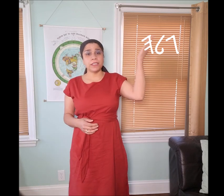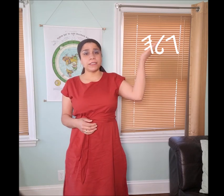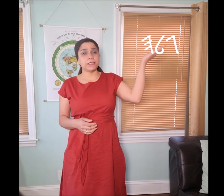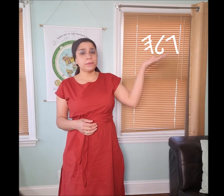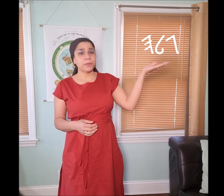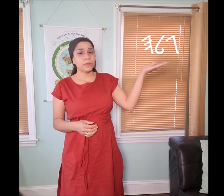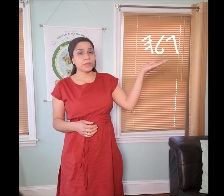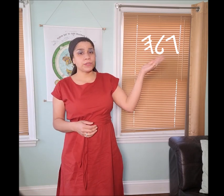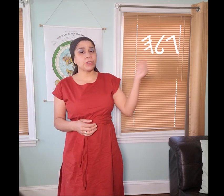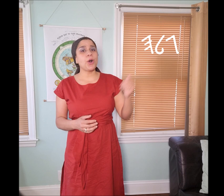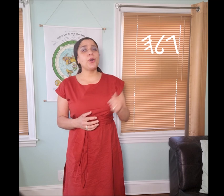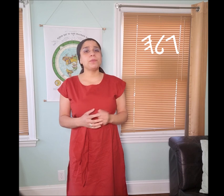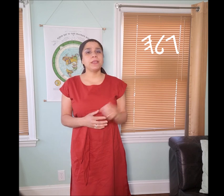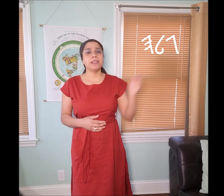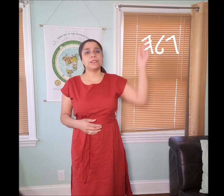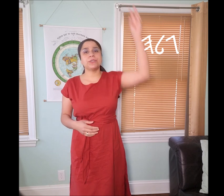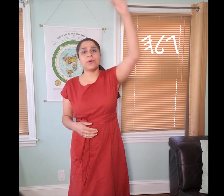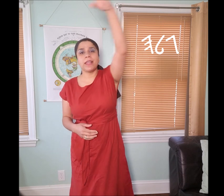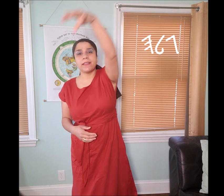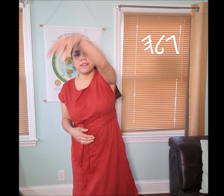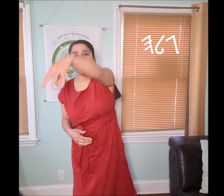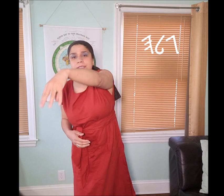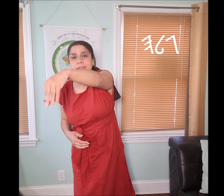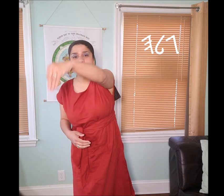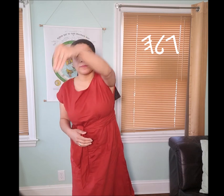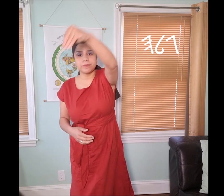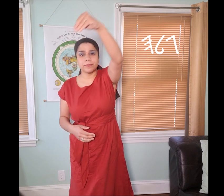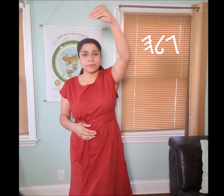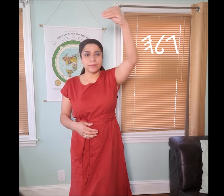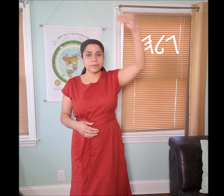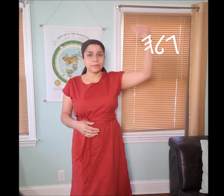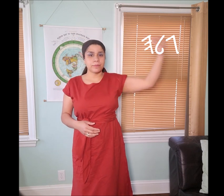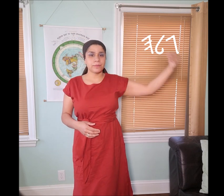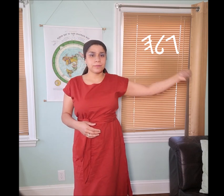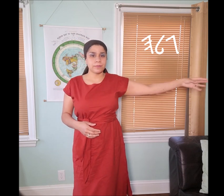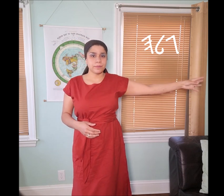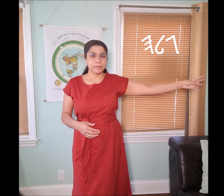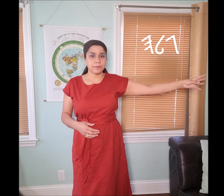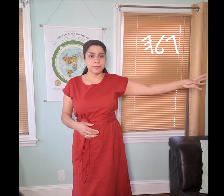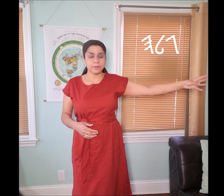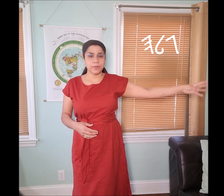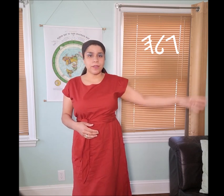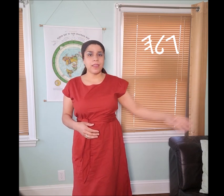These symbols told me to go like this.